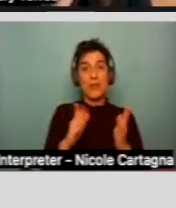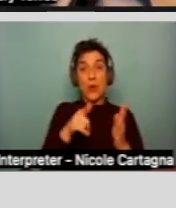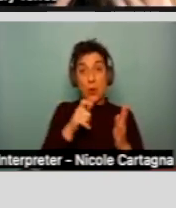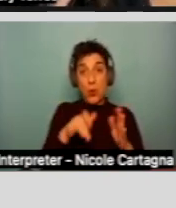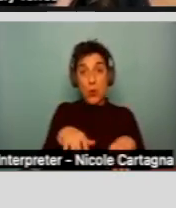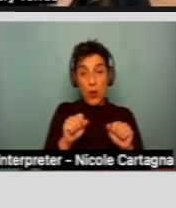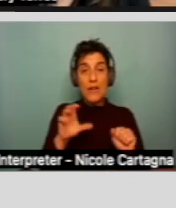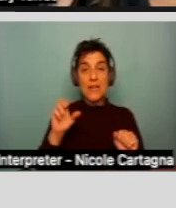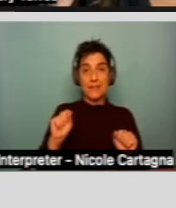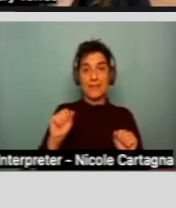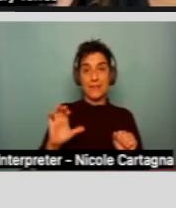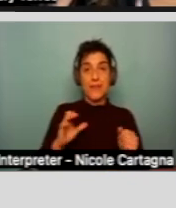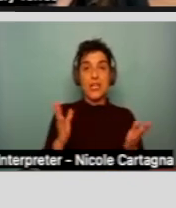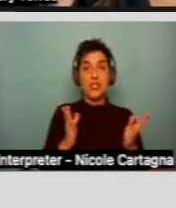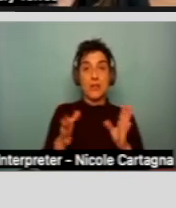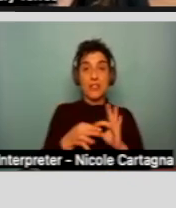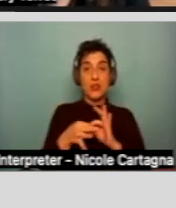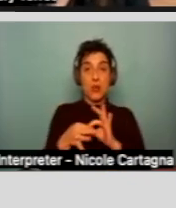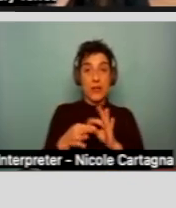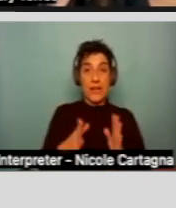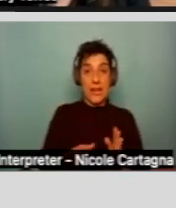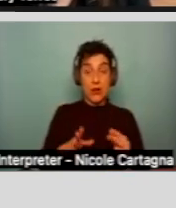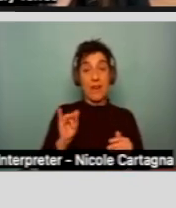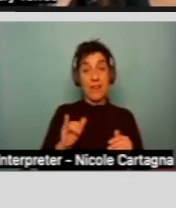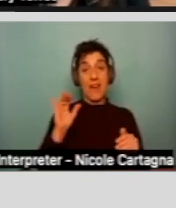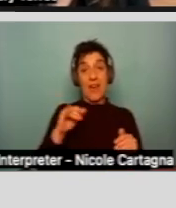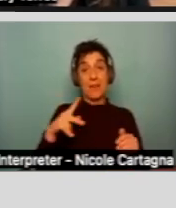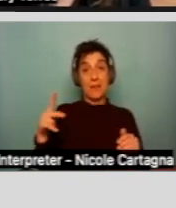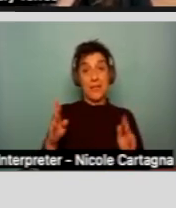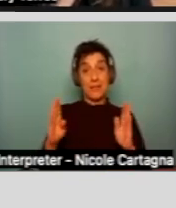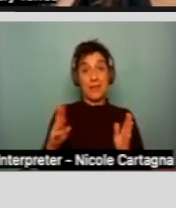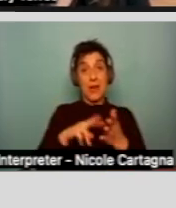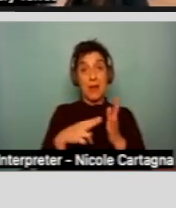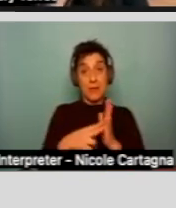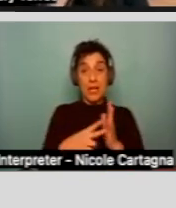And so that IPP includes the services and supports provided by the regional center.